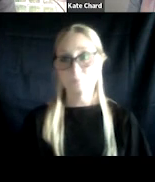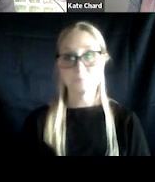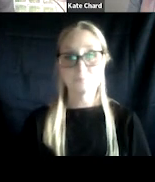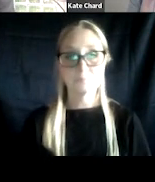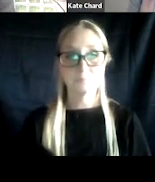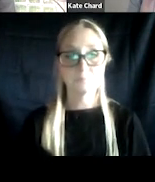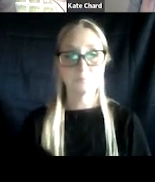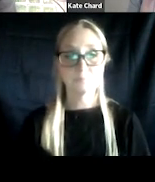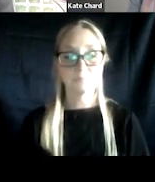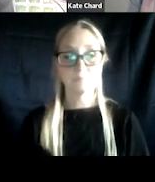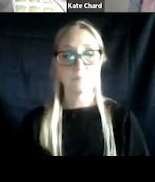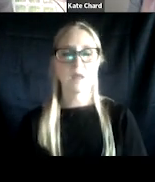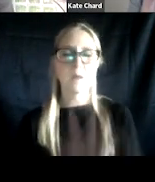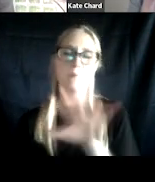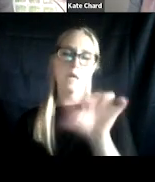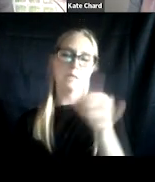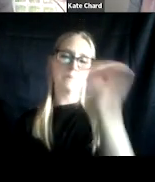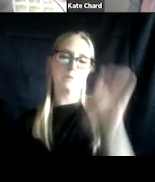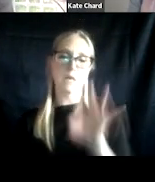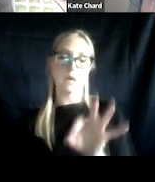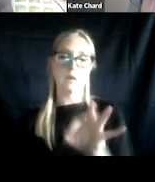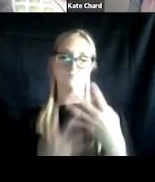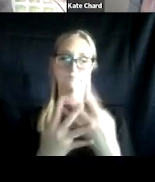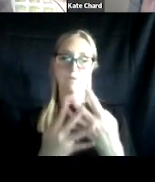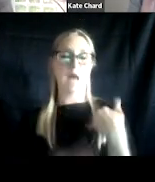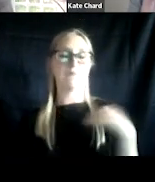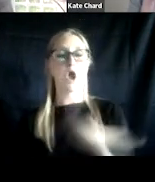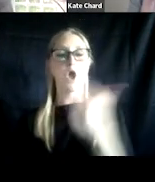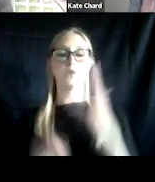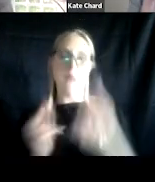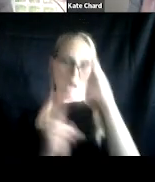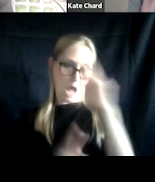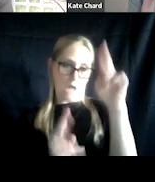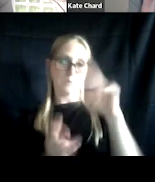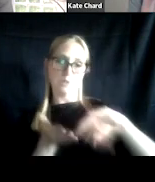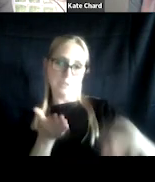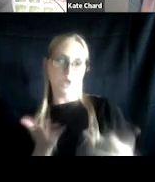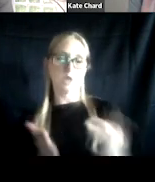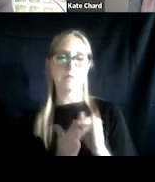10% of incarcerated veterans have an other than honorable discharge. And that's about five times the overall percentage